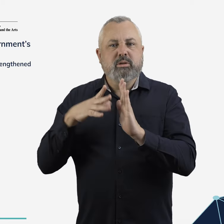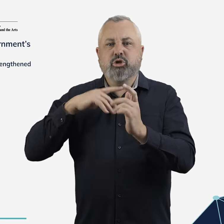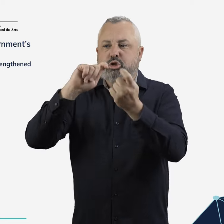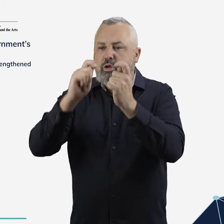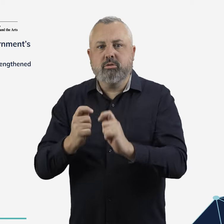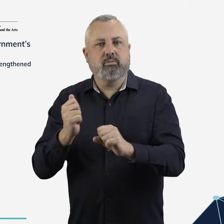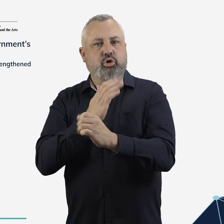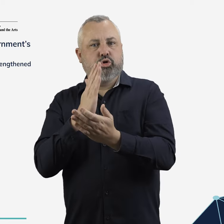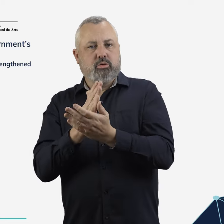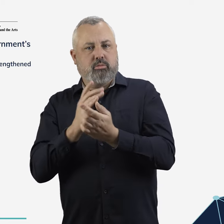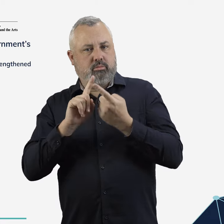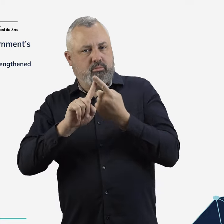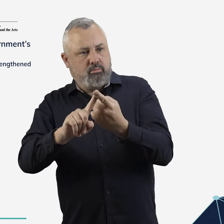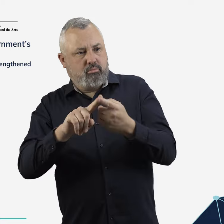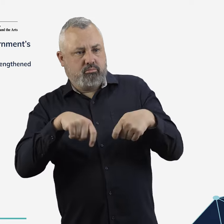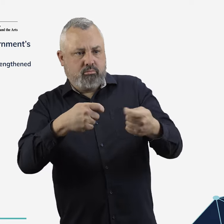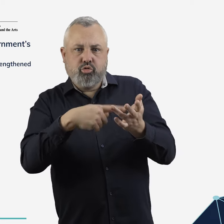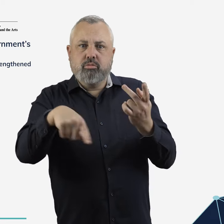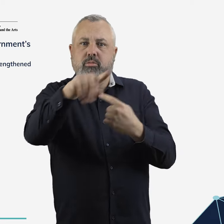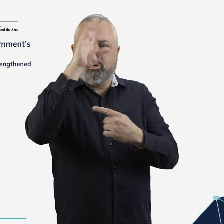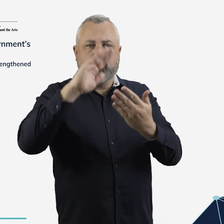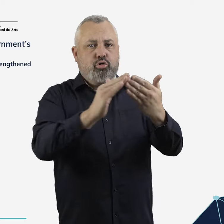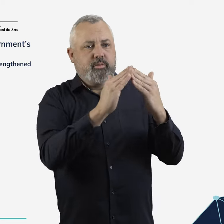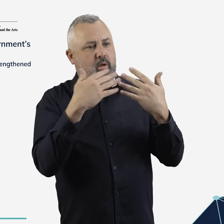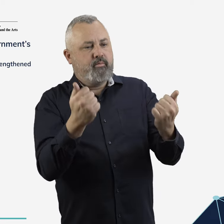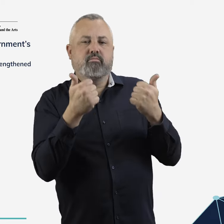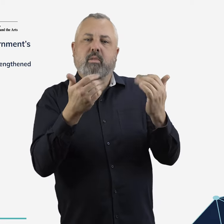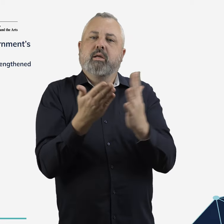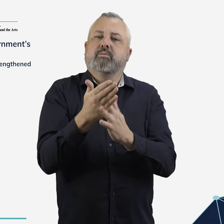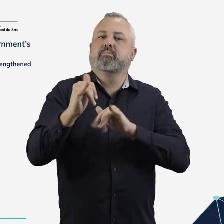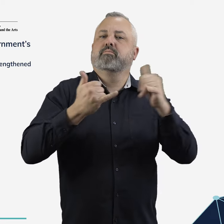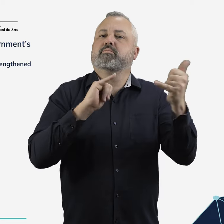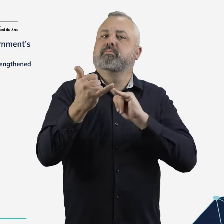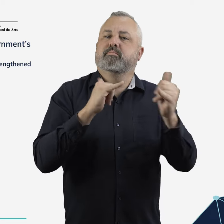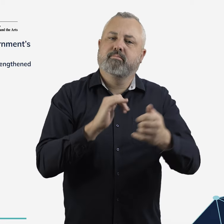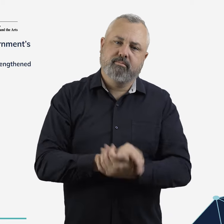options to maintain appropriate levels of regional air connectivity at acceptable prices.